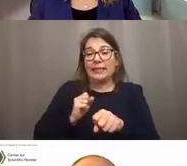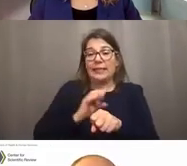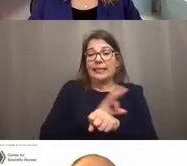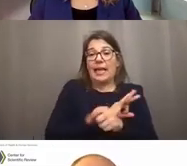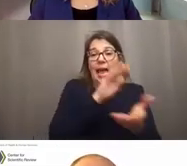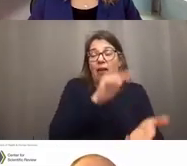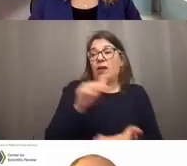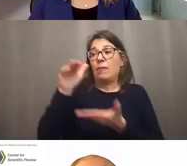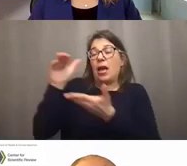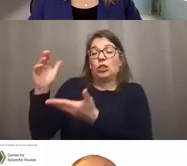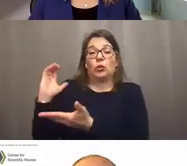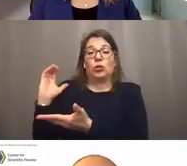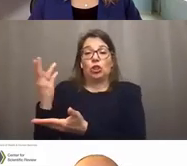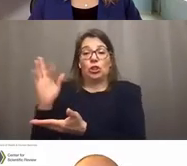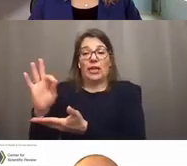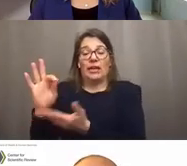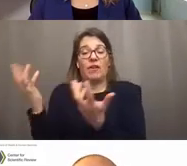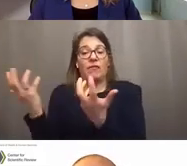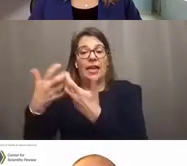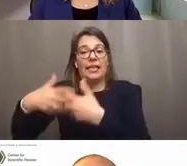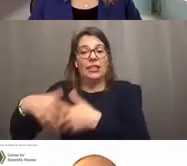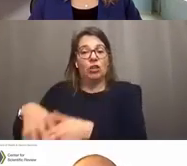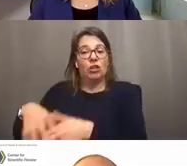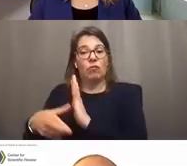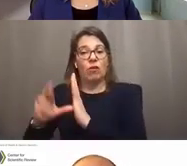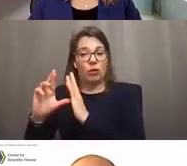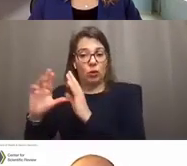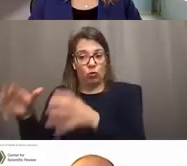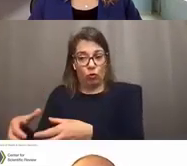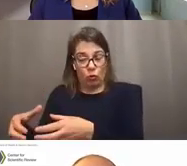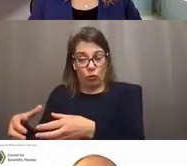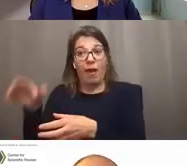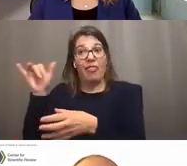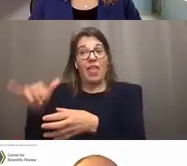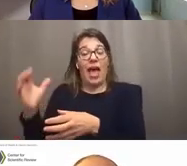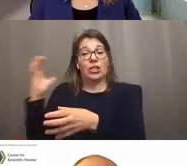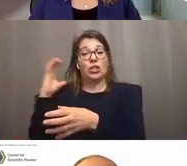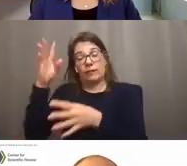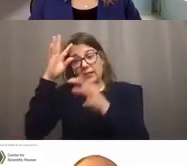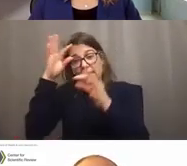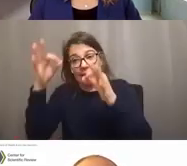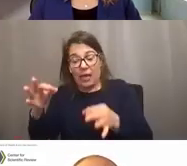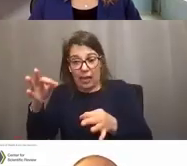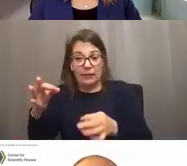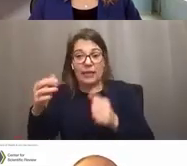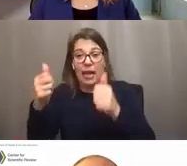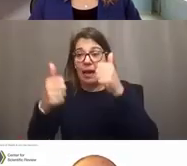of an integrated review group. That chief then makes the final decision about whether the application is appropriate for review